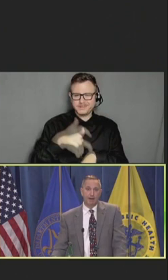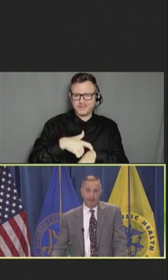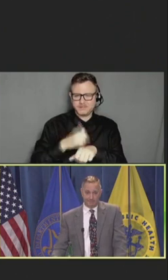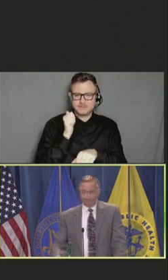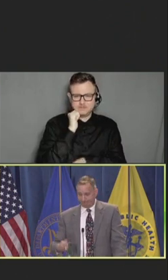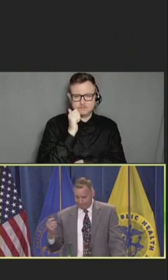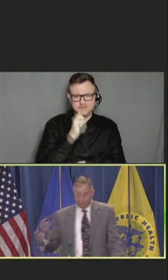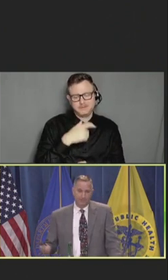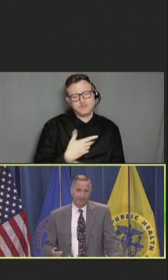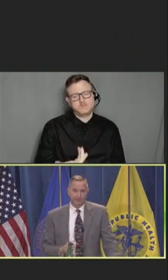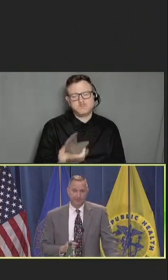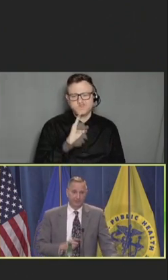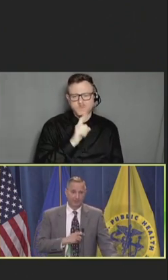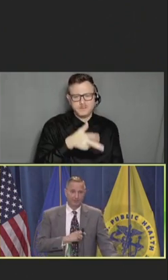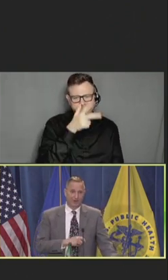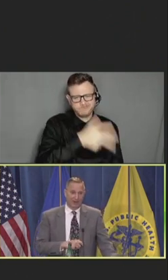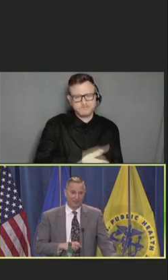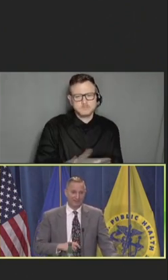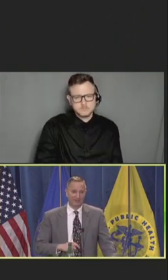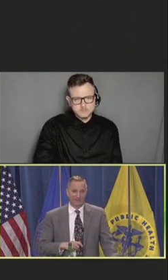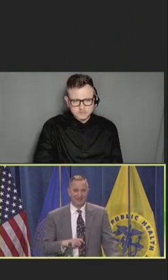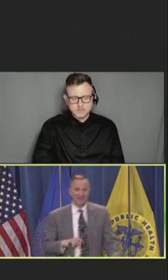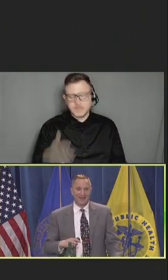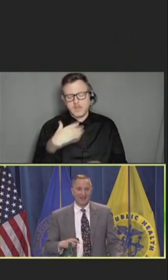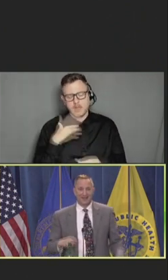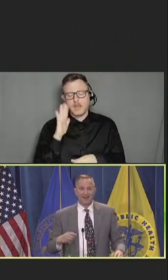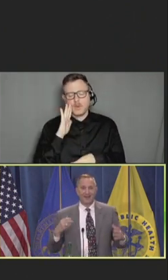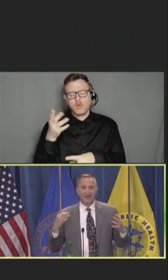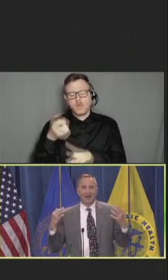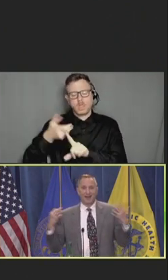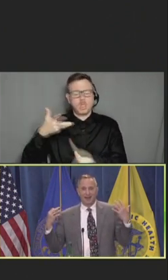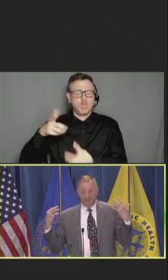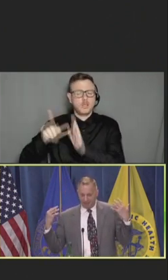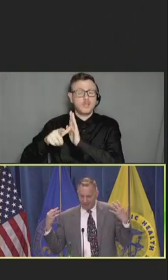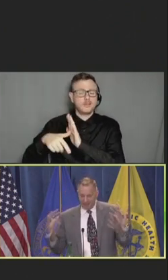But I'll tell you a little bit more about the story.